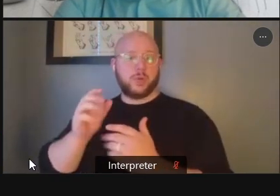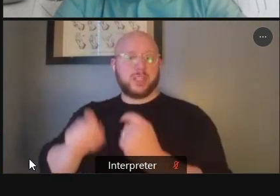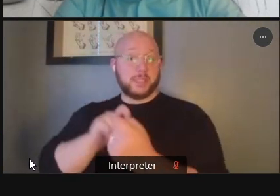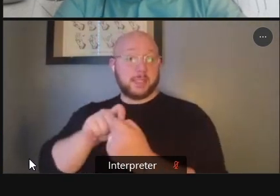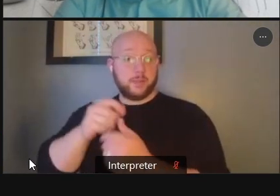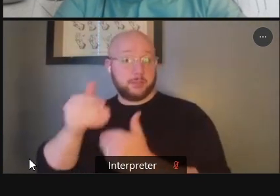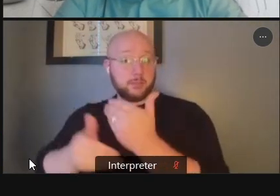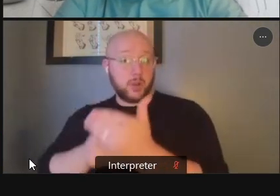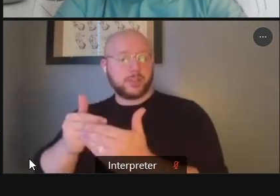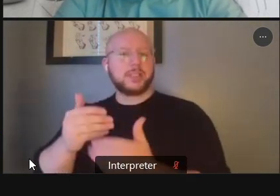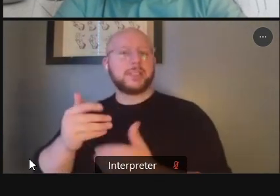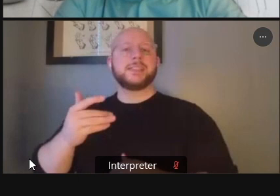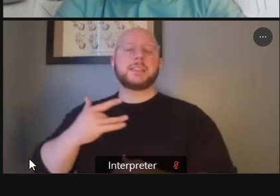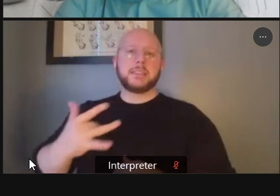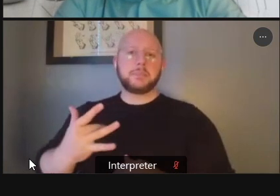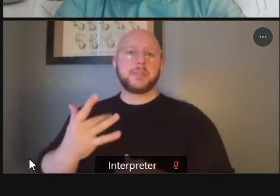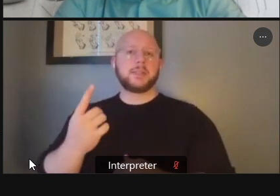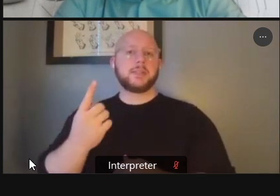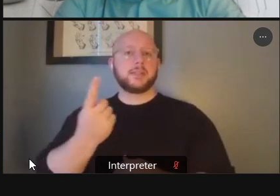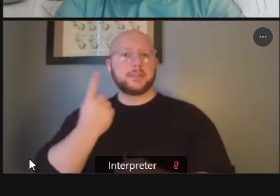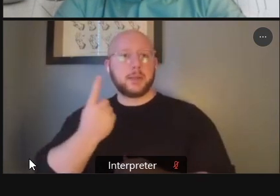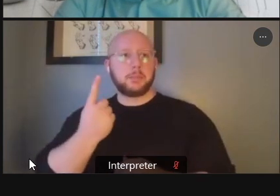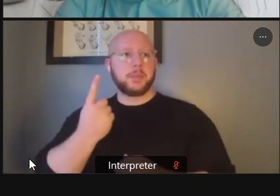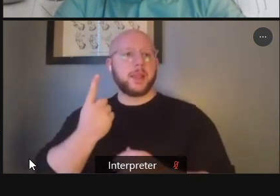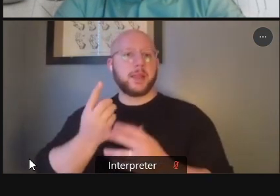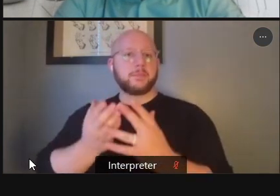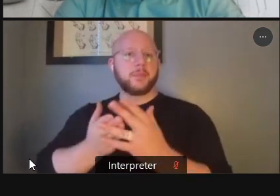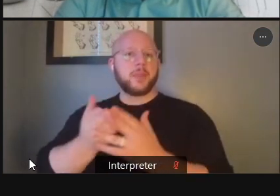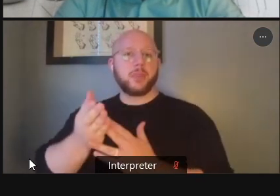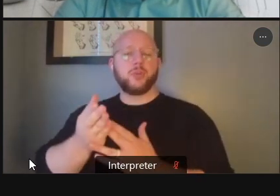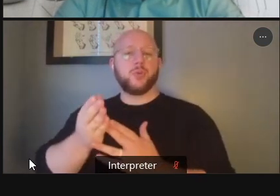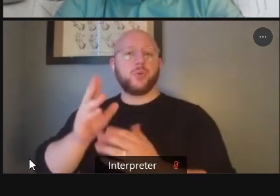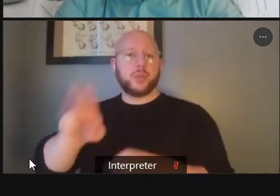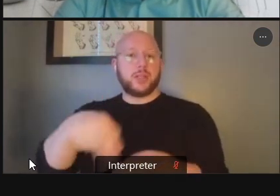you know typically something uh through the uh the national environmental